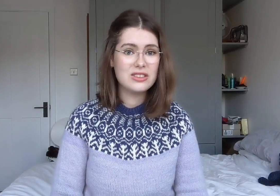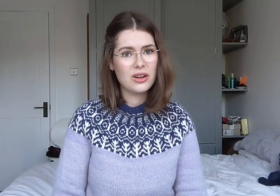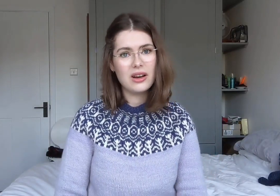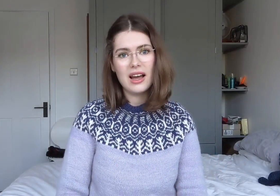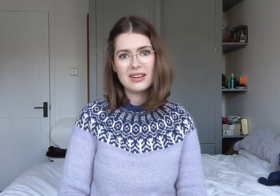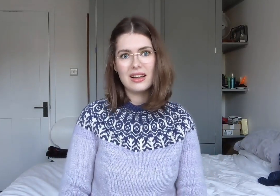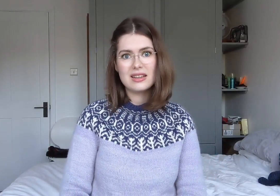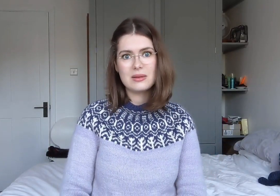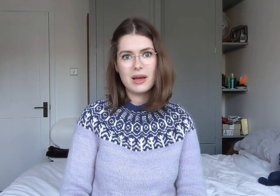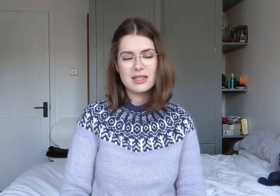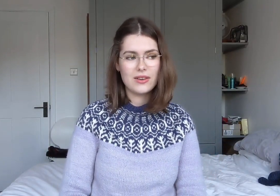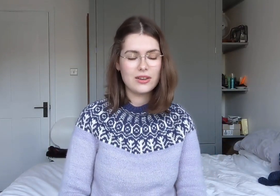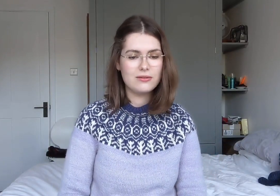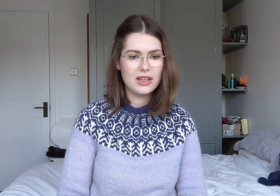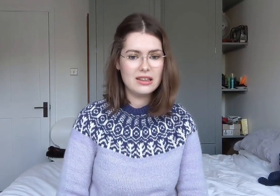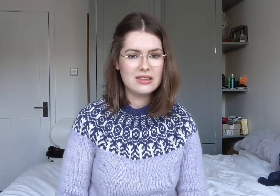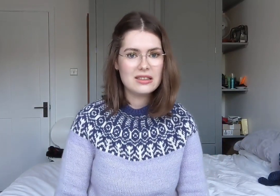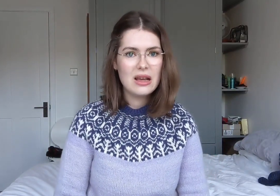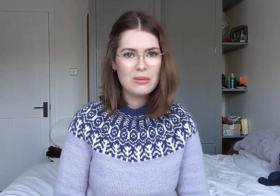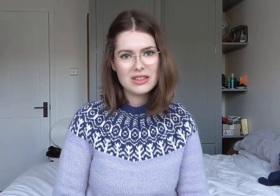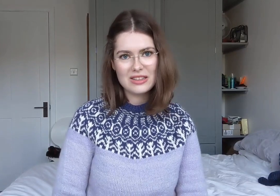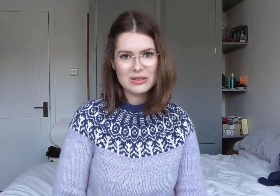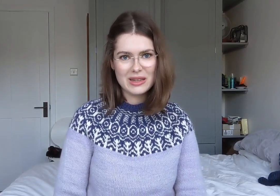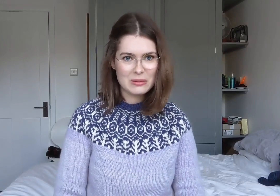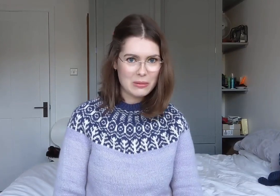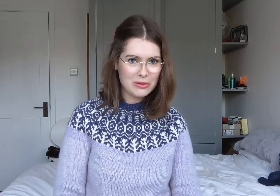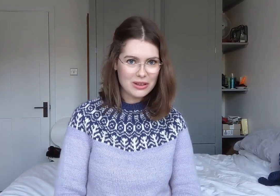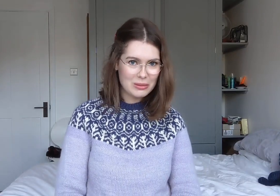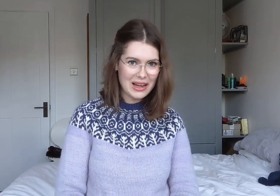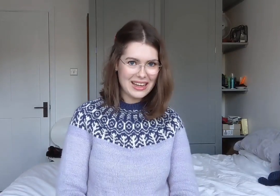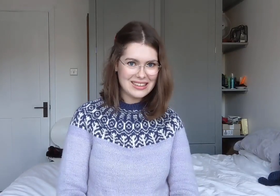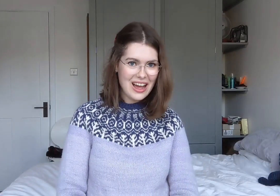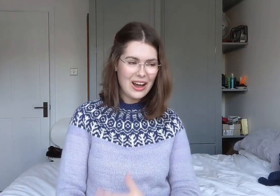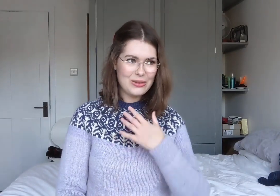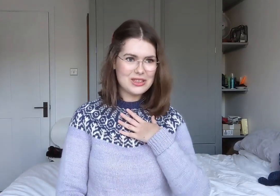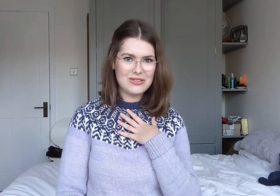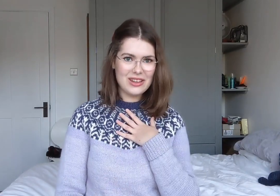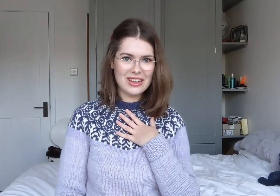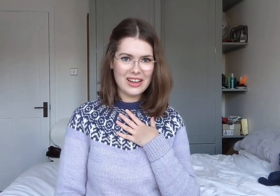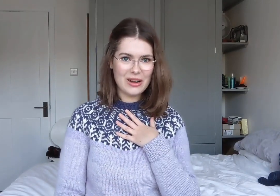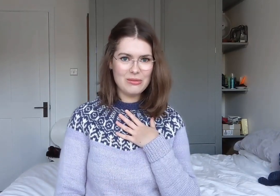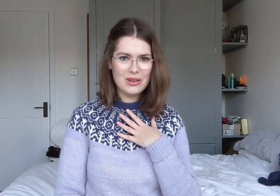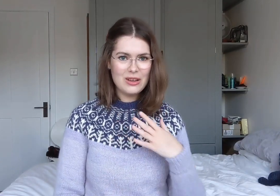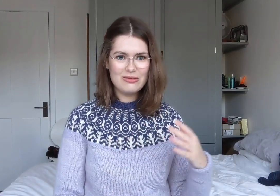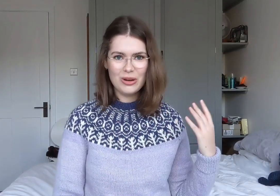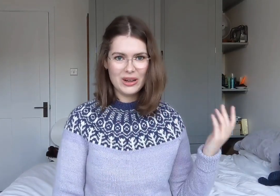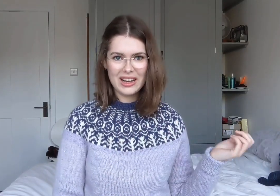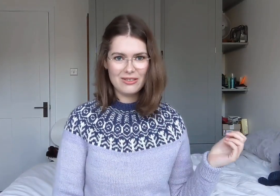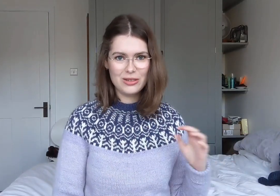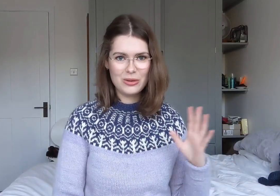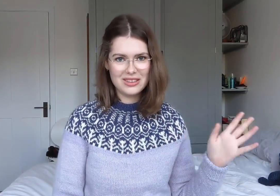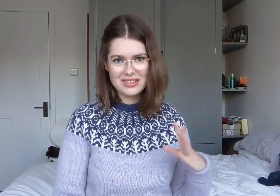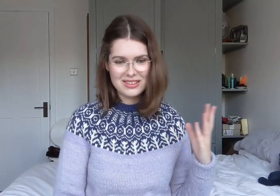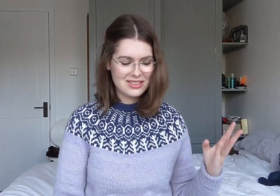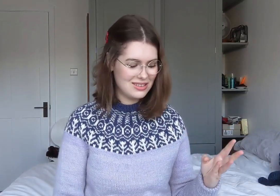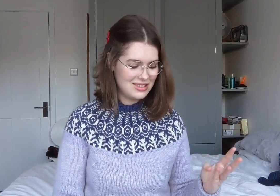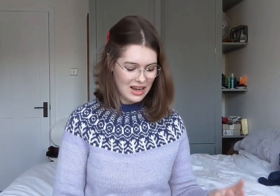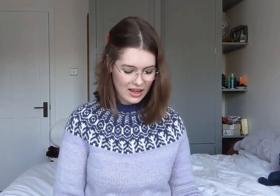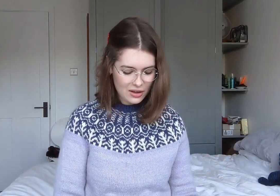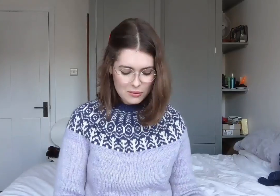and don't act like it's a massive inconvenience. because that just makes people feel bad. I don't want to feel like I'm ruining everyone's day.